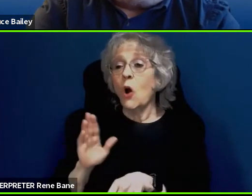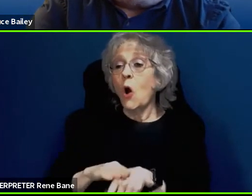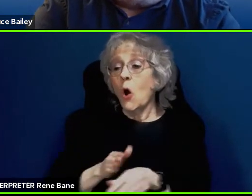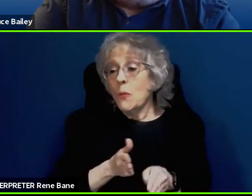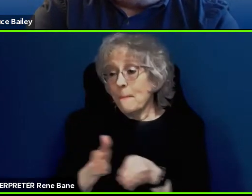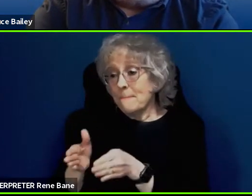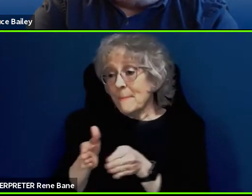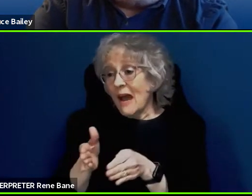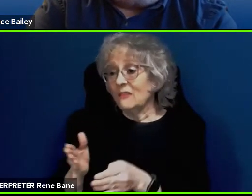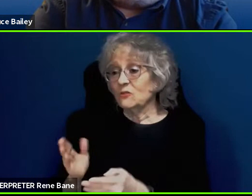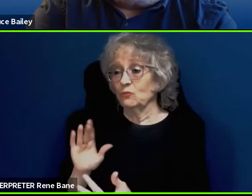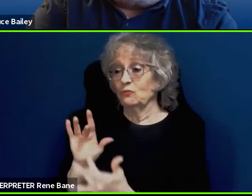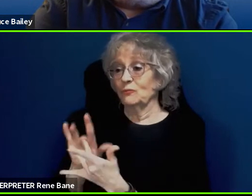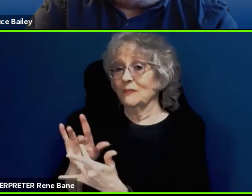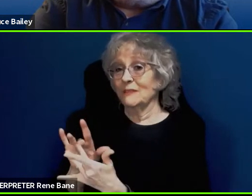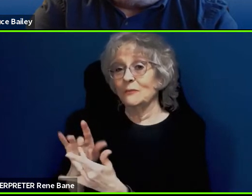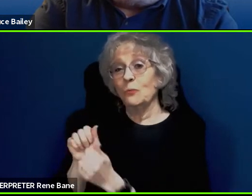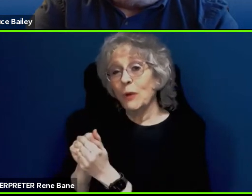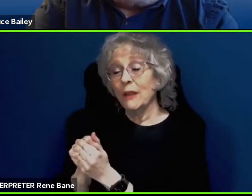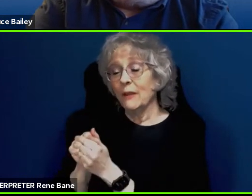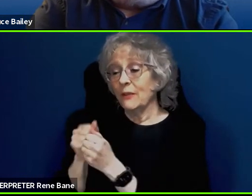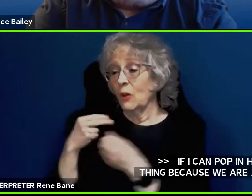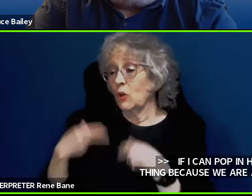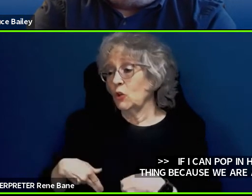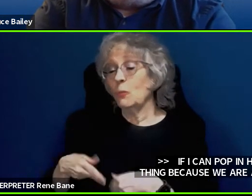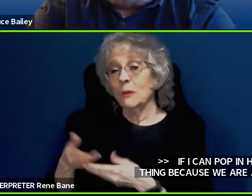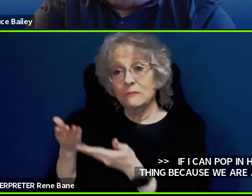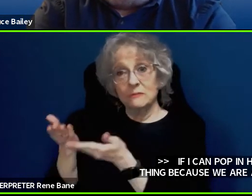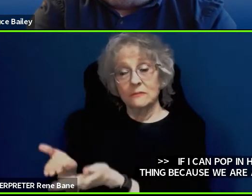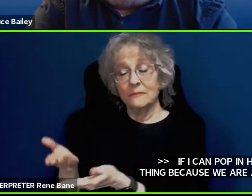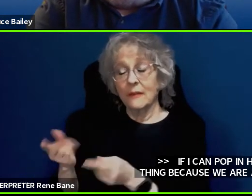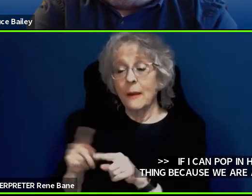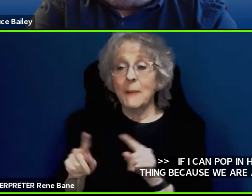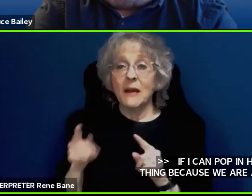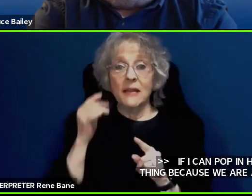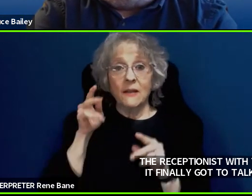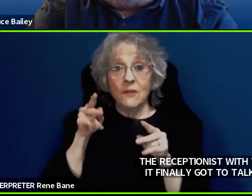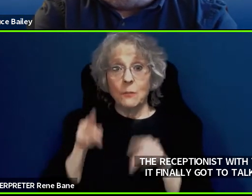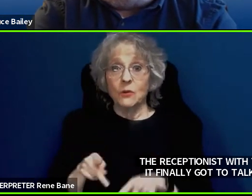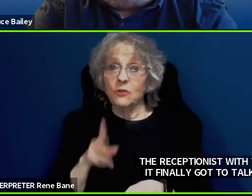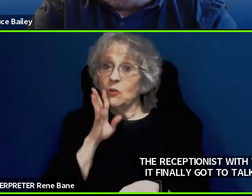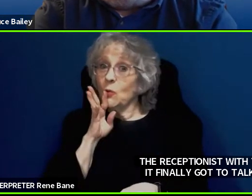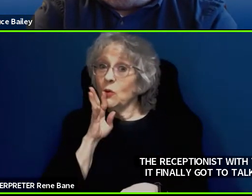human being. But when we get it to the point where the person you want to talk to, you think you are